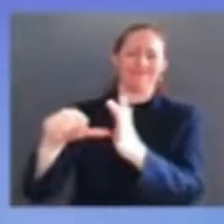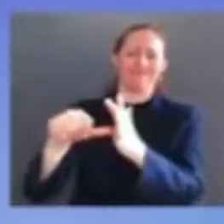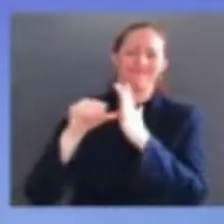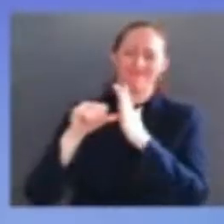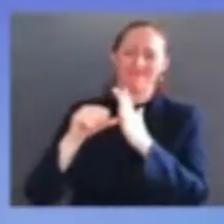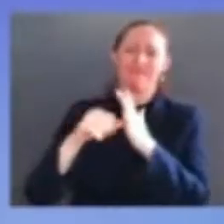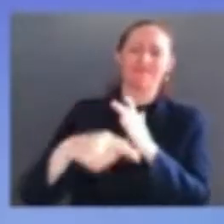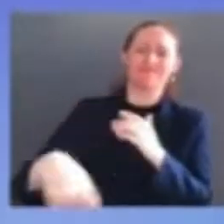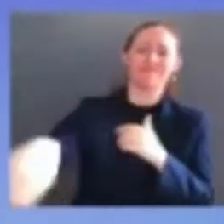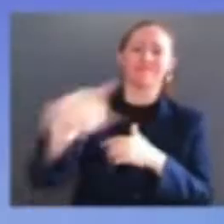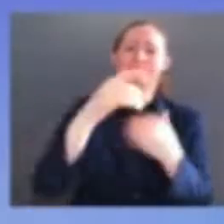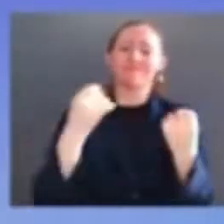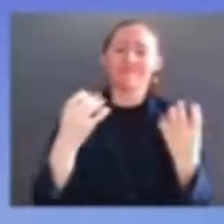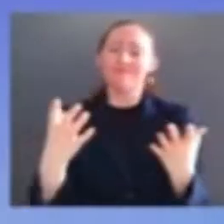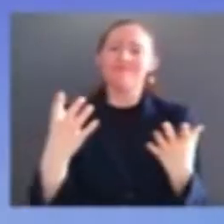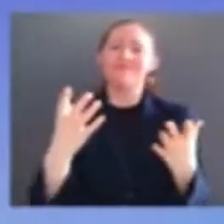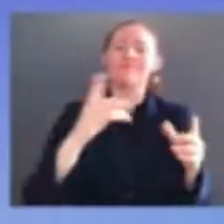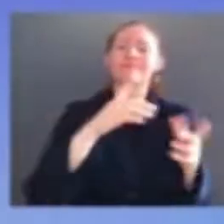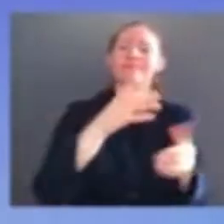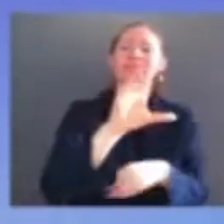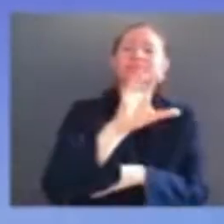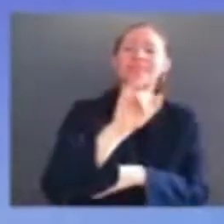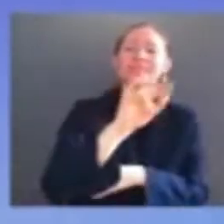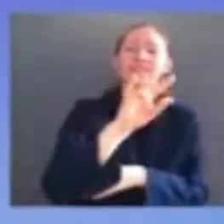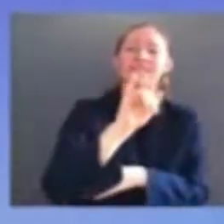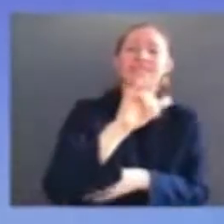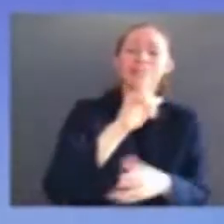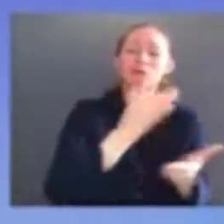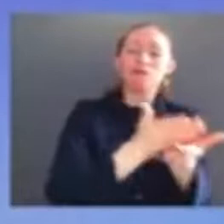in fact judge jackson was introduced to the hearing by judge thomas griffin